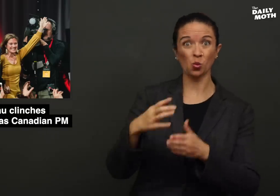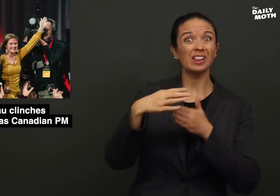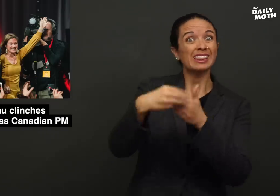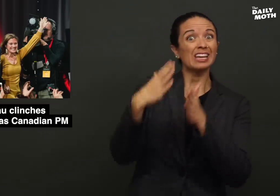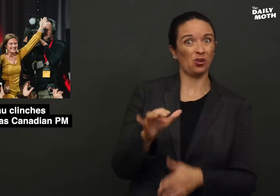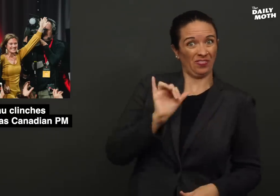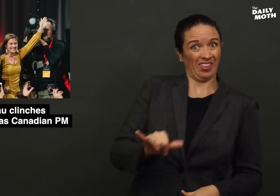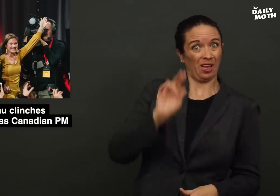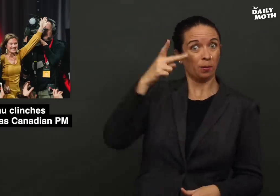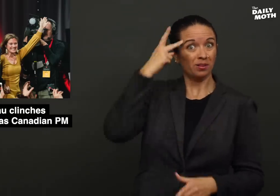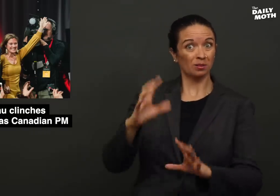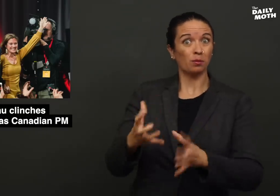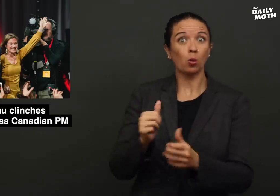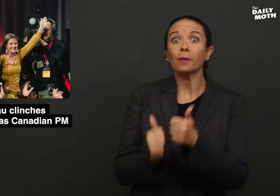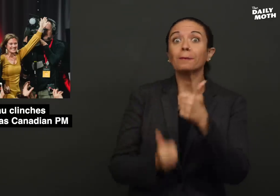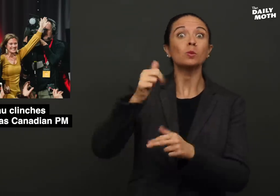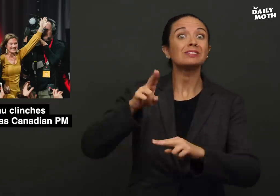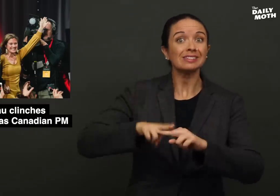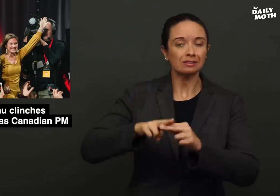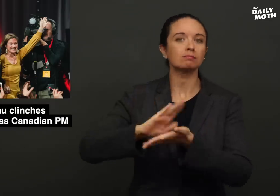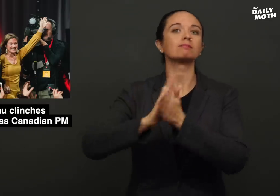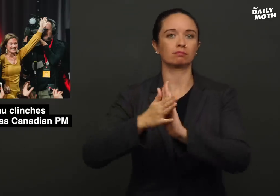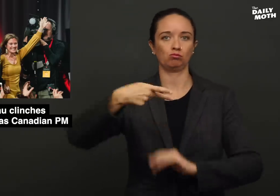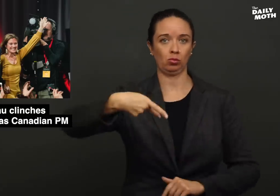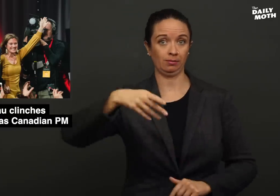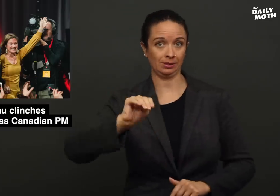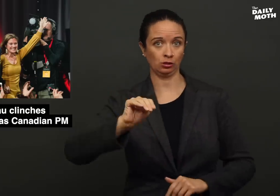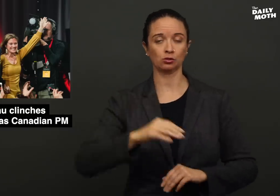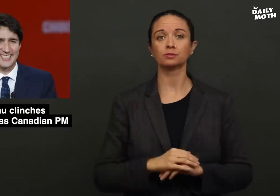The leader of the party with the most seats is the Prime Minister.